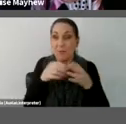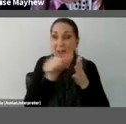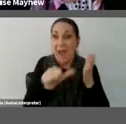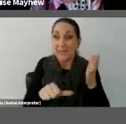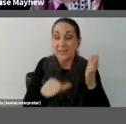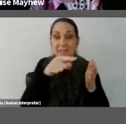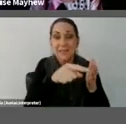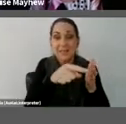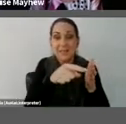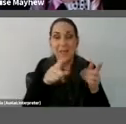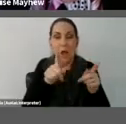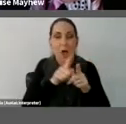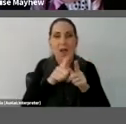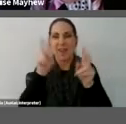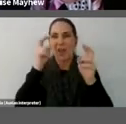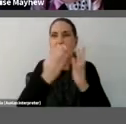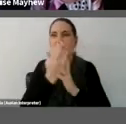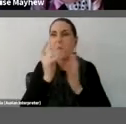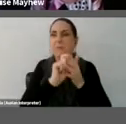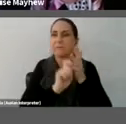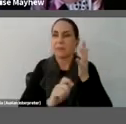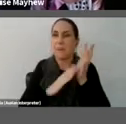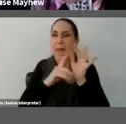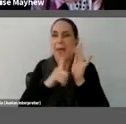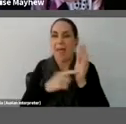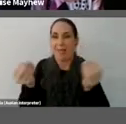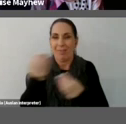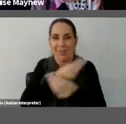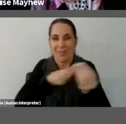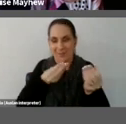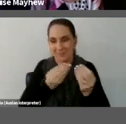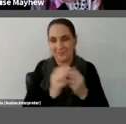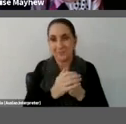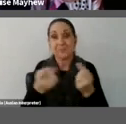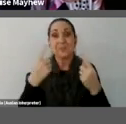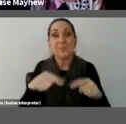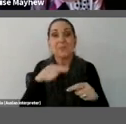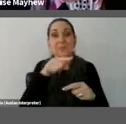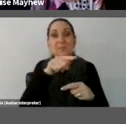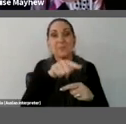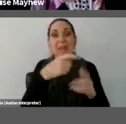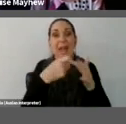Kate Craig made the shark fin swimming Hats.